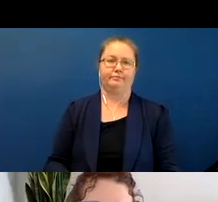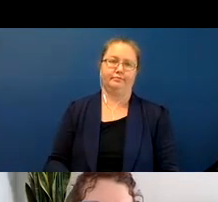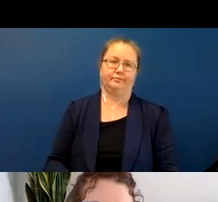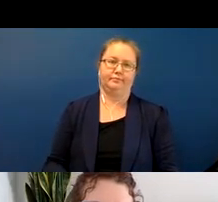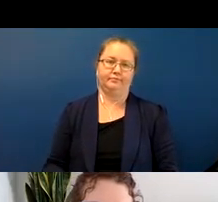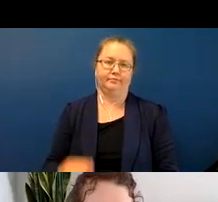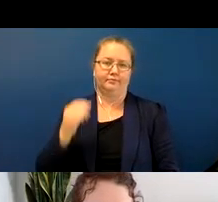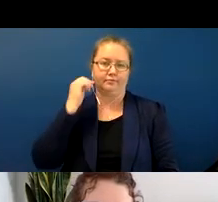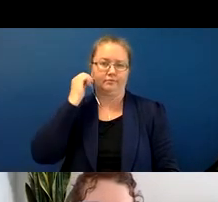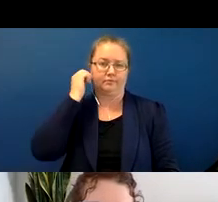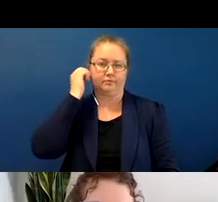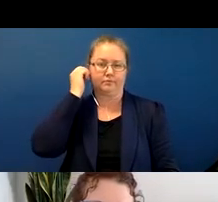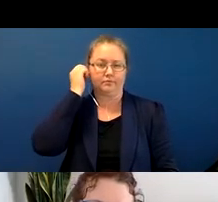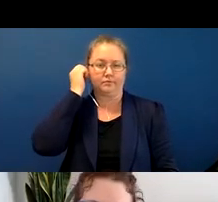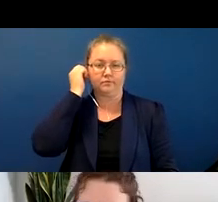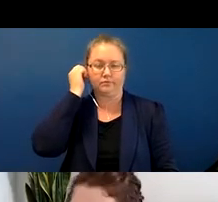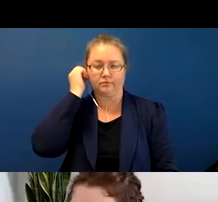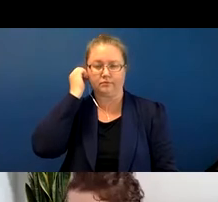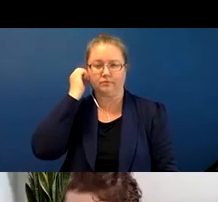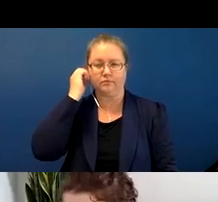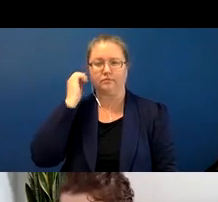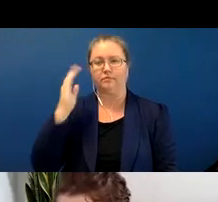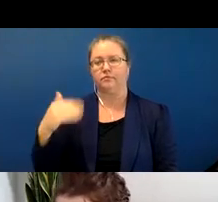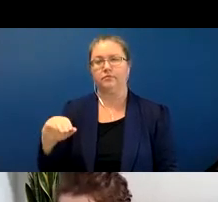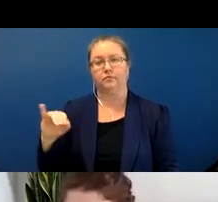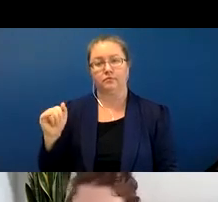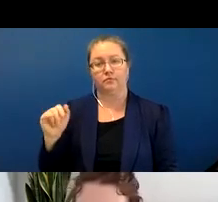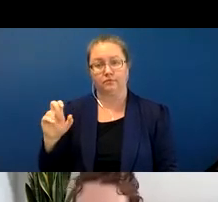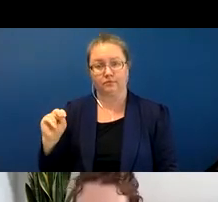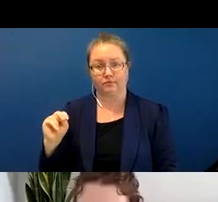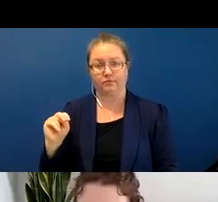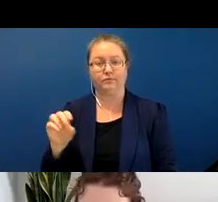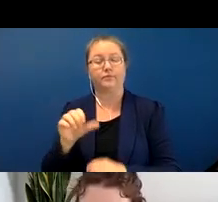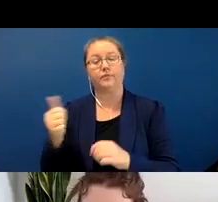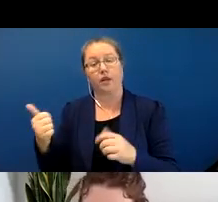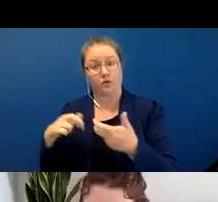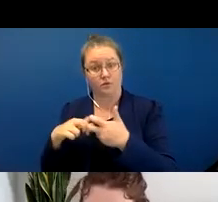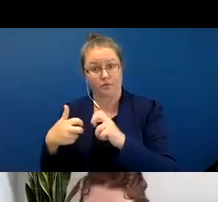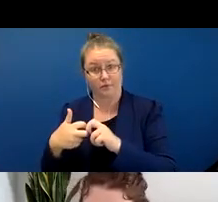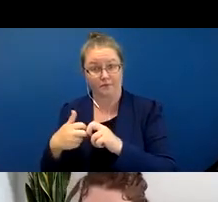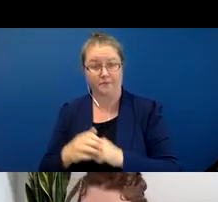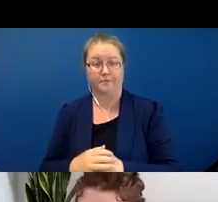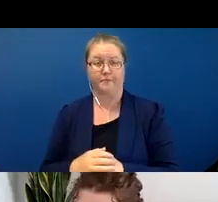So another misleading problem - or at least another problem - with the comparison between